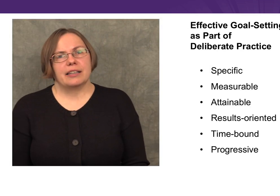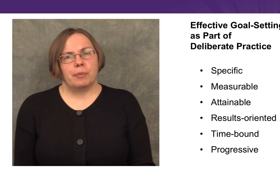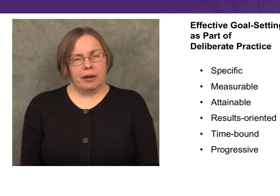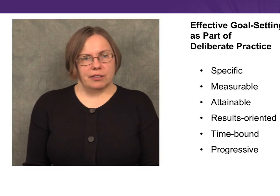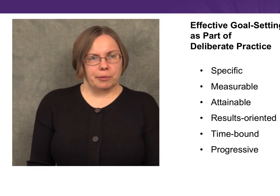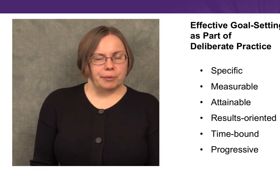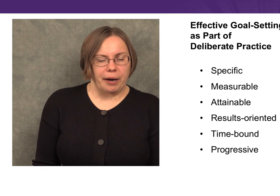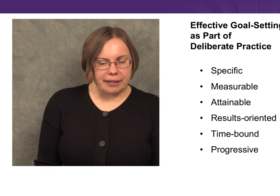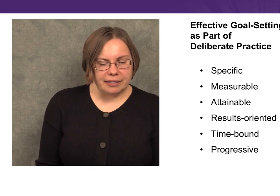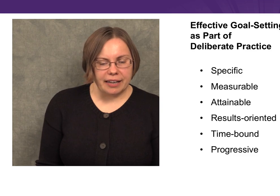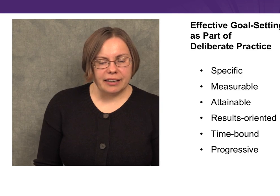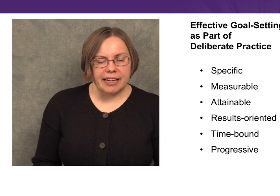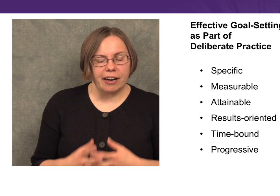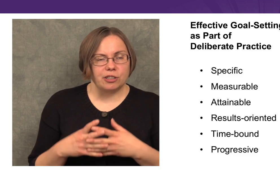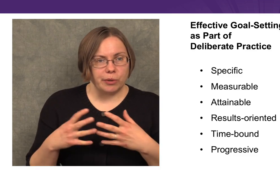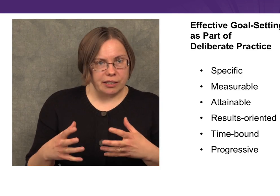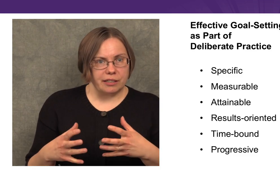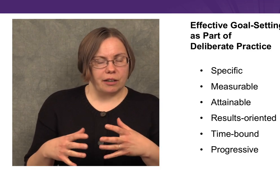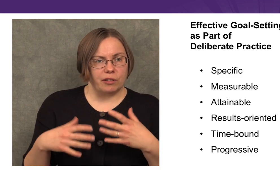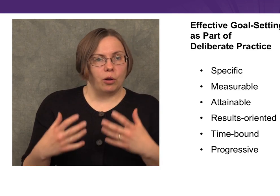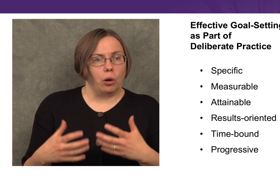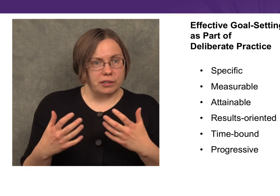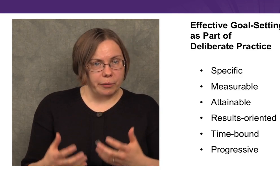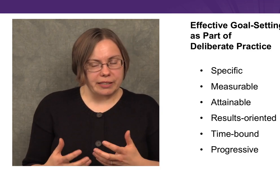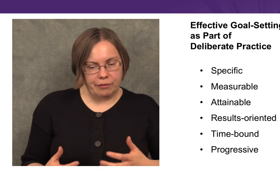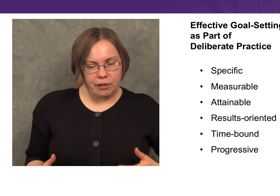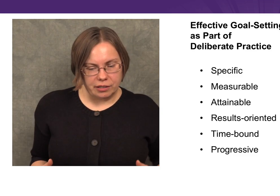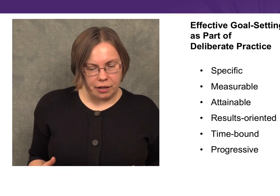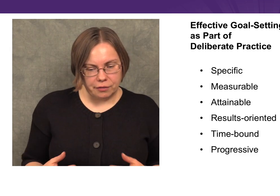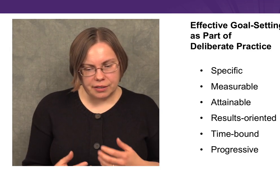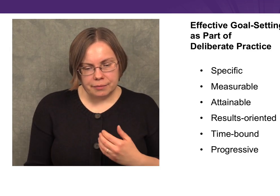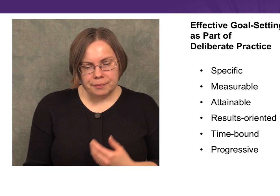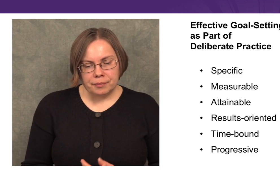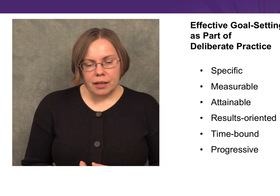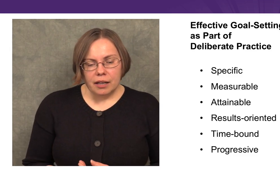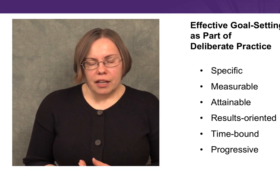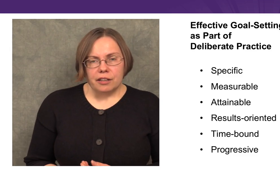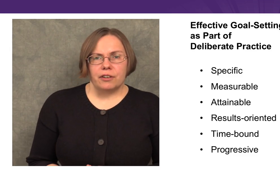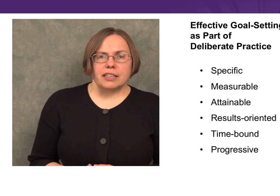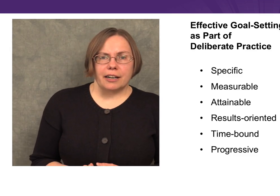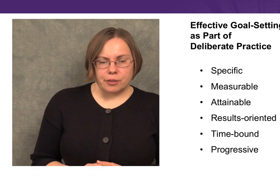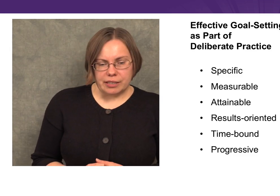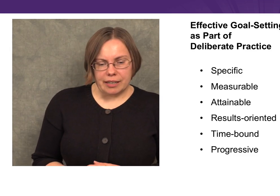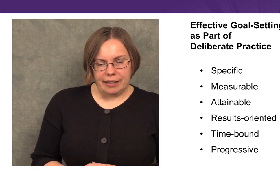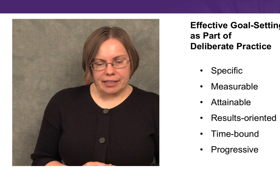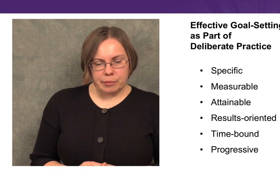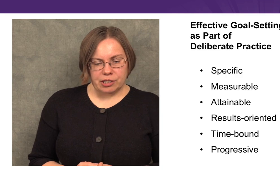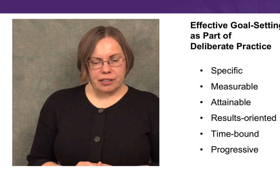as part of deliberate practice and the characteristics of the goals we set for ourselves. The first characteristic I'd like to mention